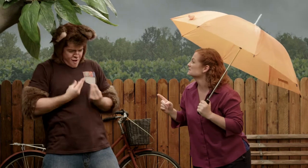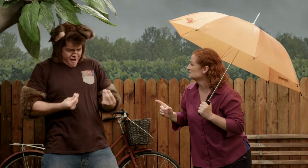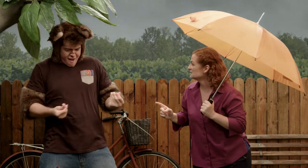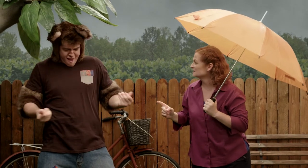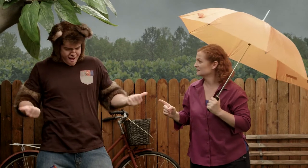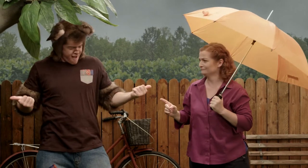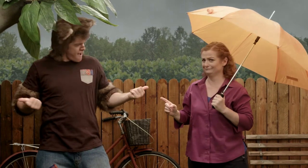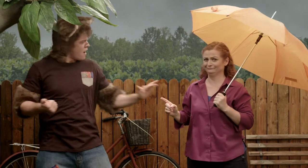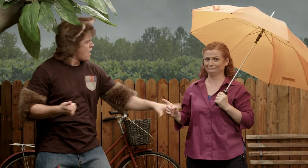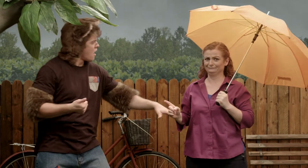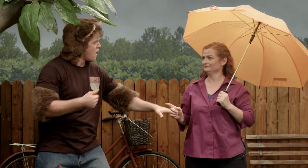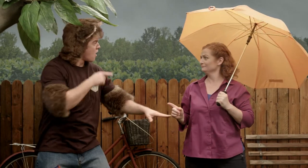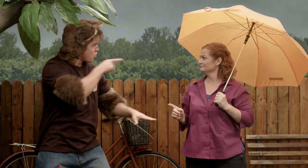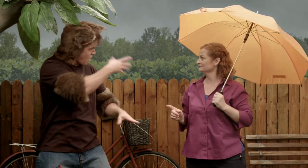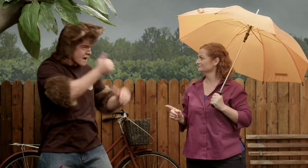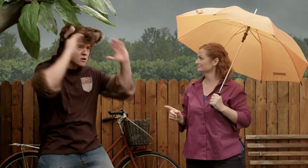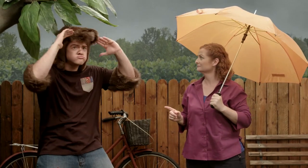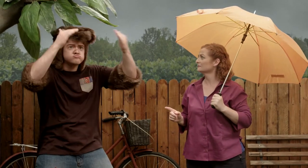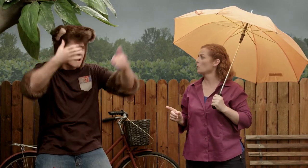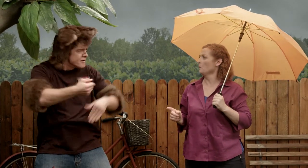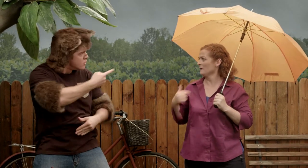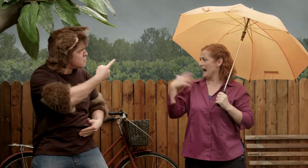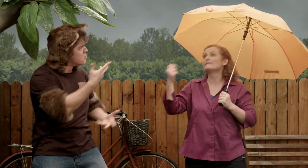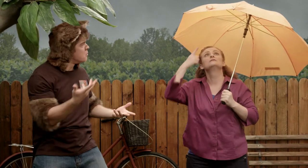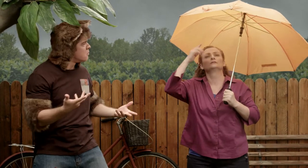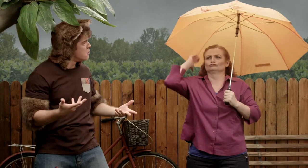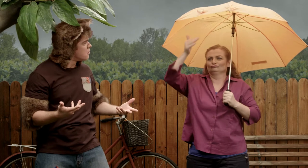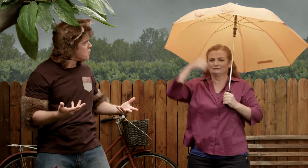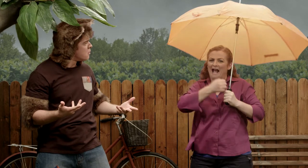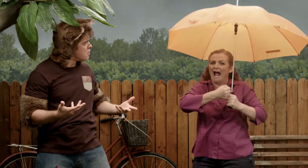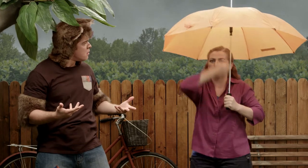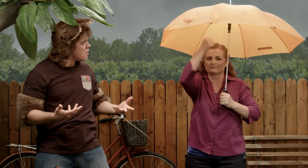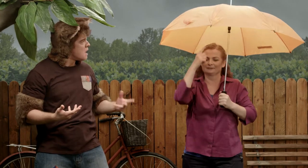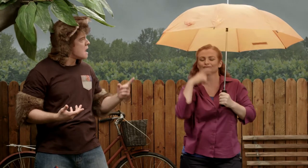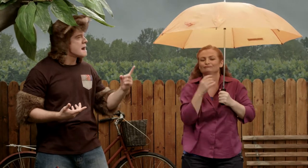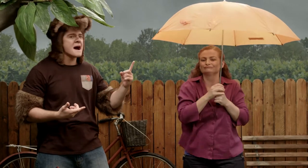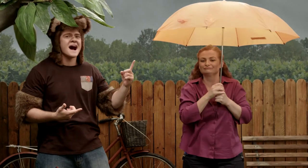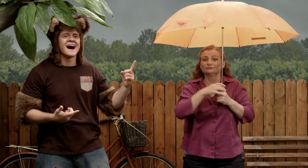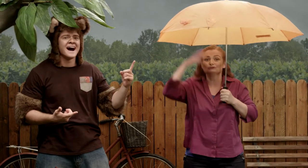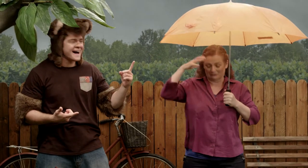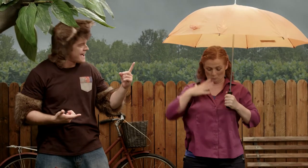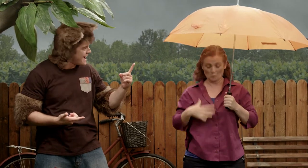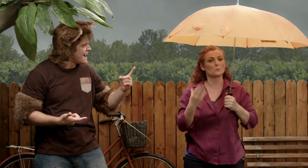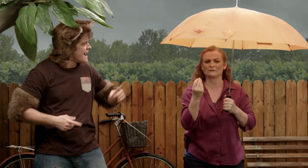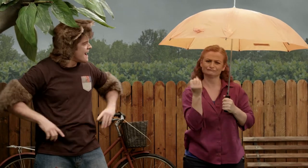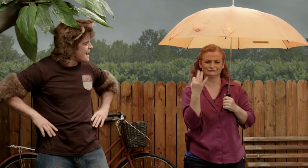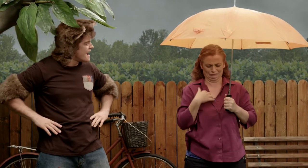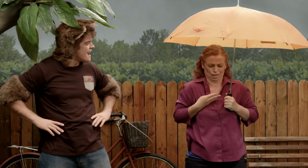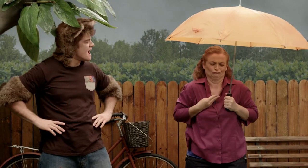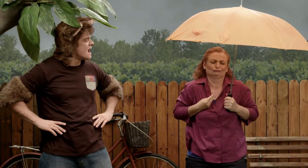they're going to keep me nice and dry. Do you have a leaf, Sally? I do, I have my umbrella. I'm not going to get wet,